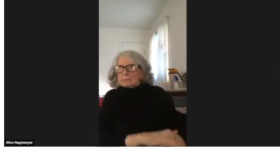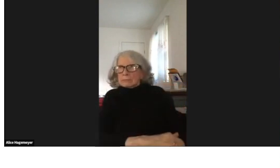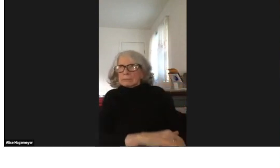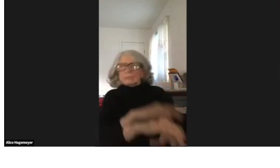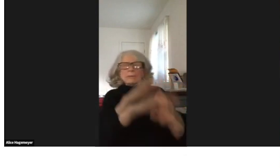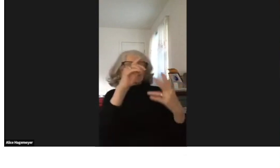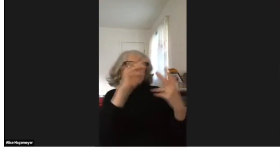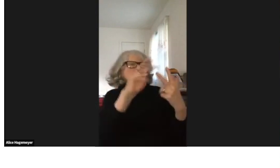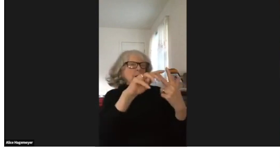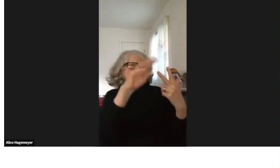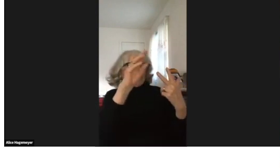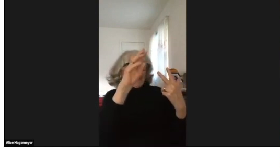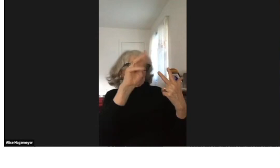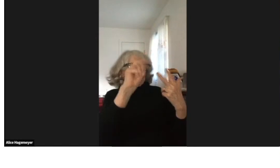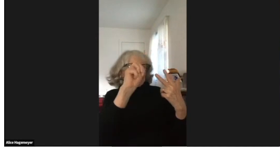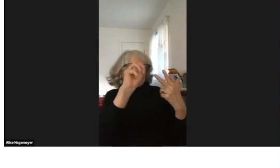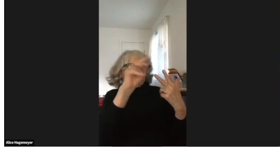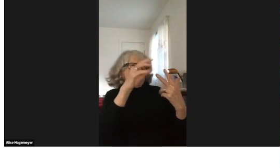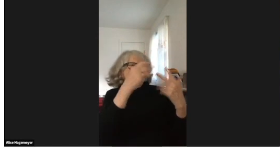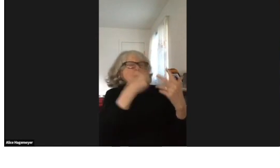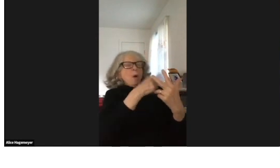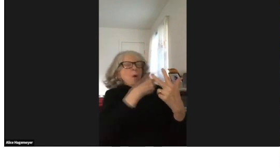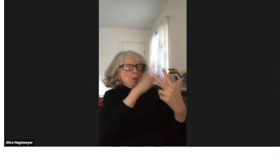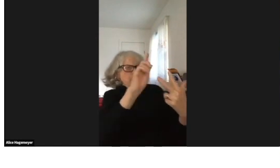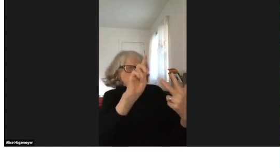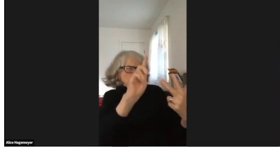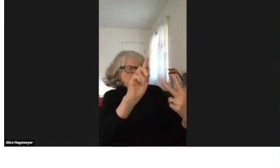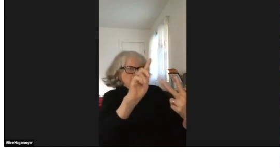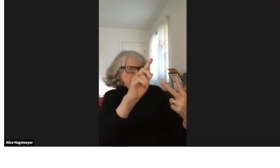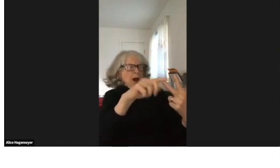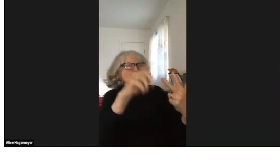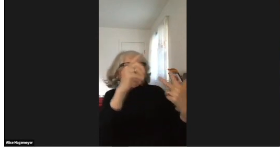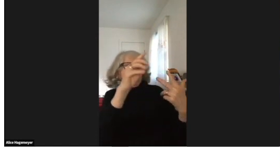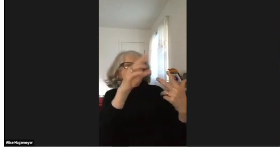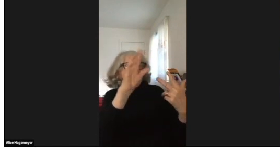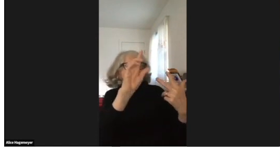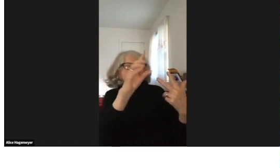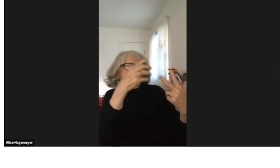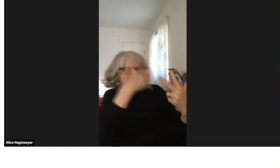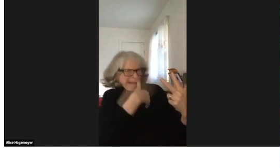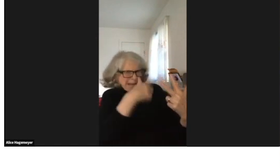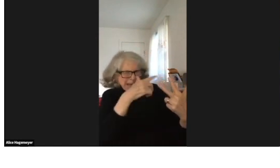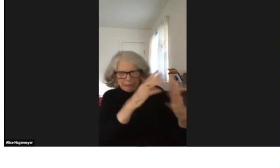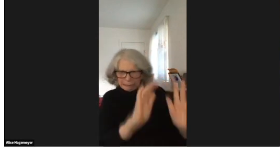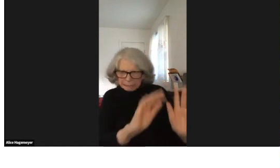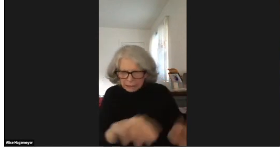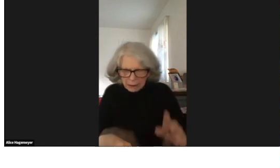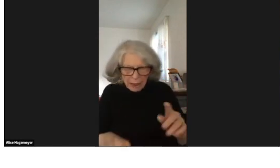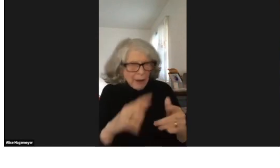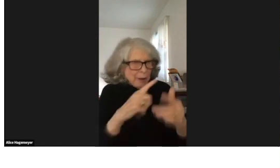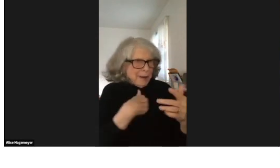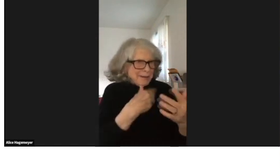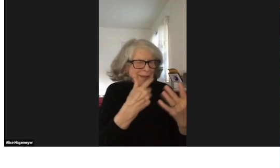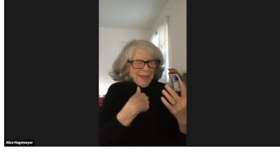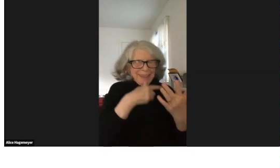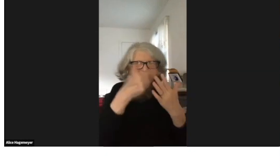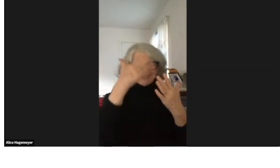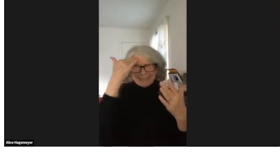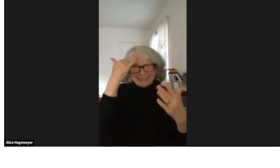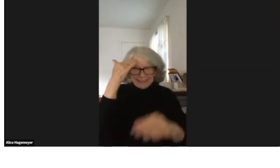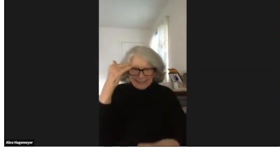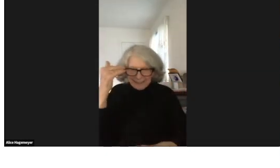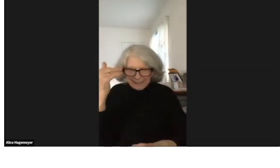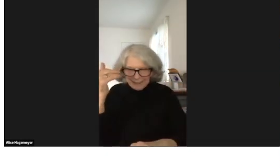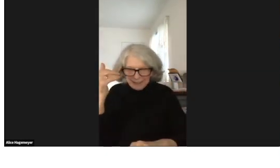The third speaker -- I'm trying to remember their name, pardon me.